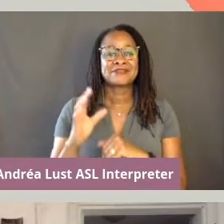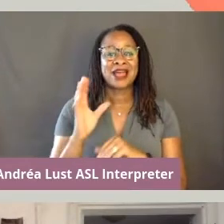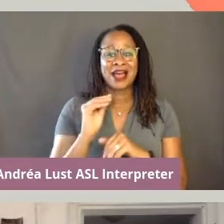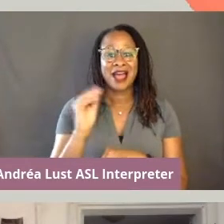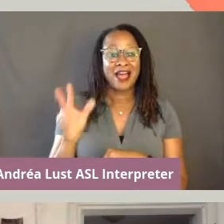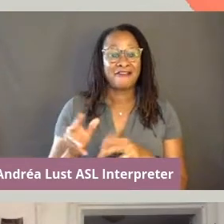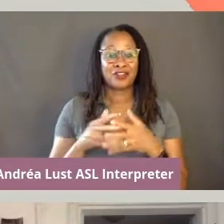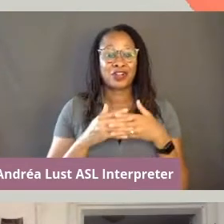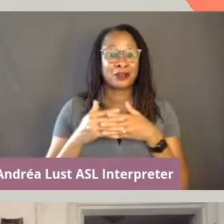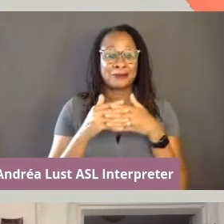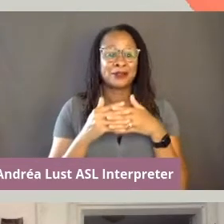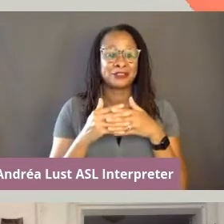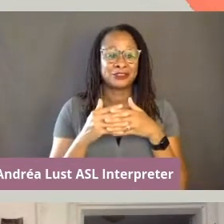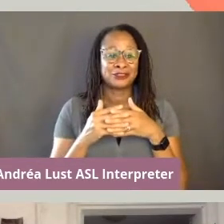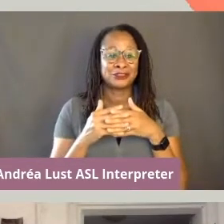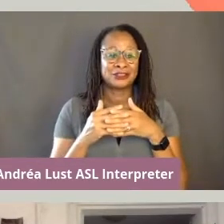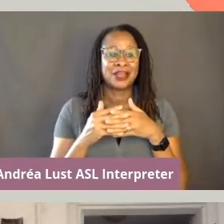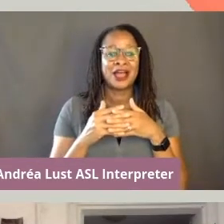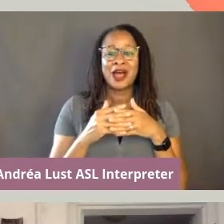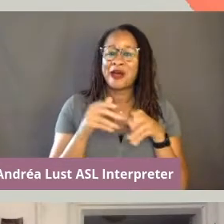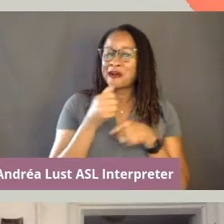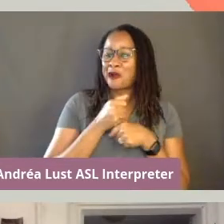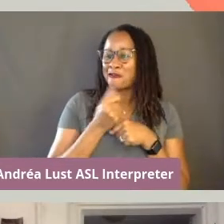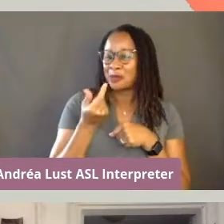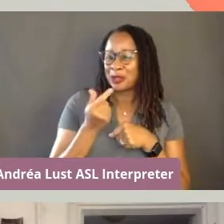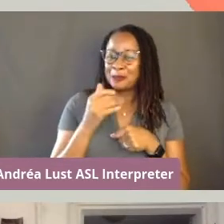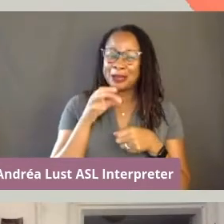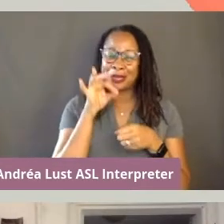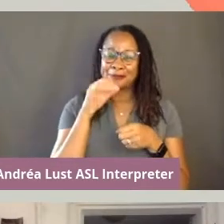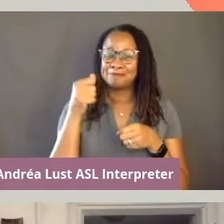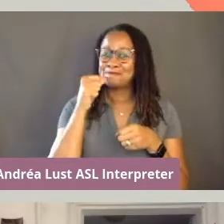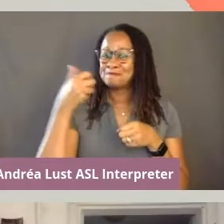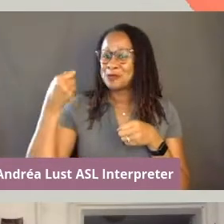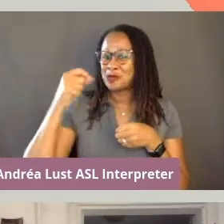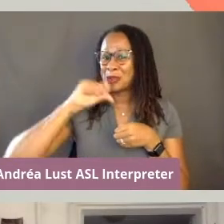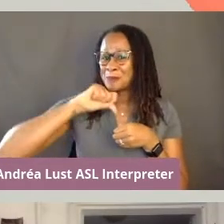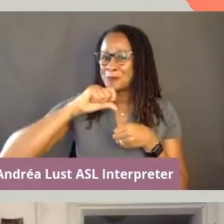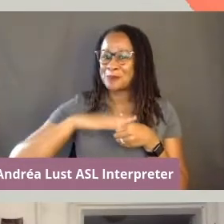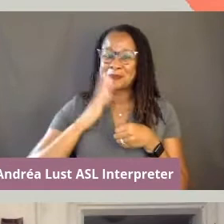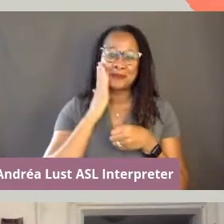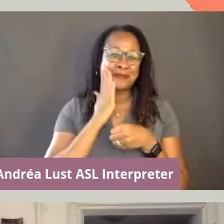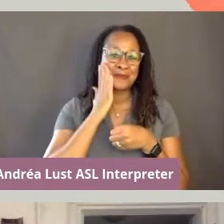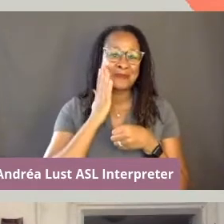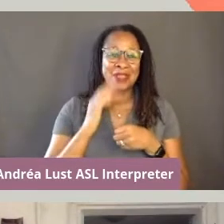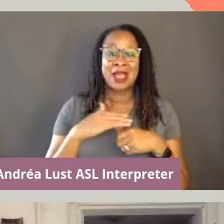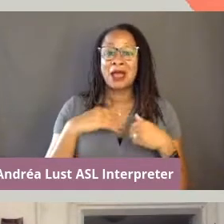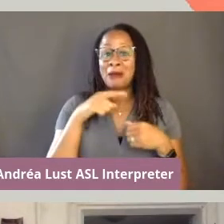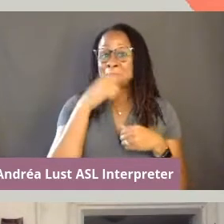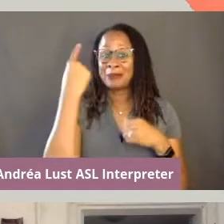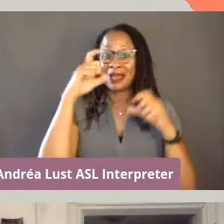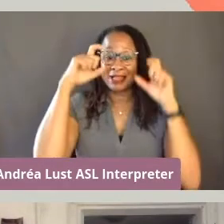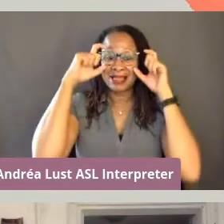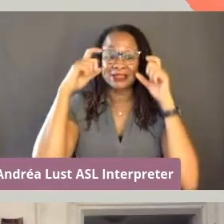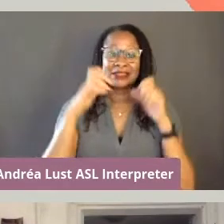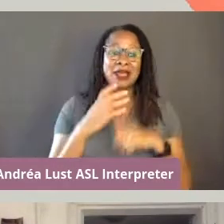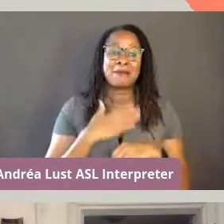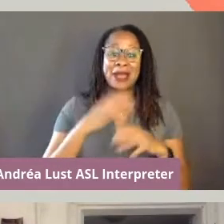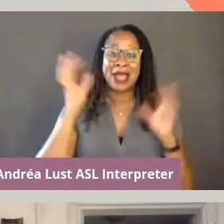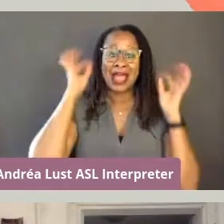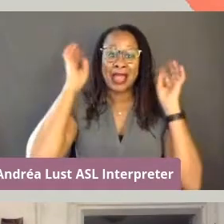coffee with just a little bit of cream for complexion. I'm wearing black glasses, my hair is tied up with the scarf